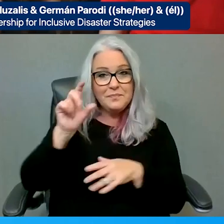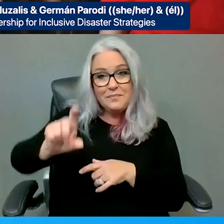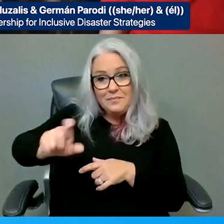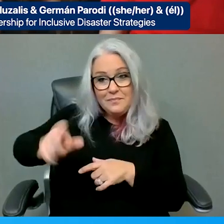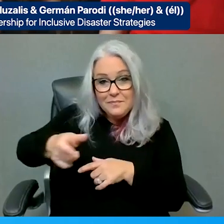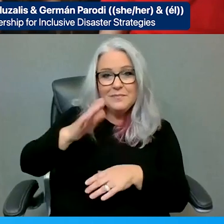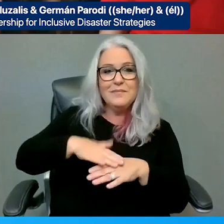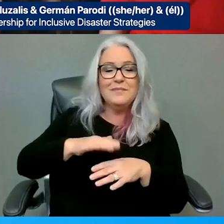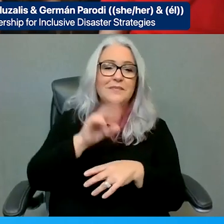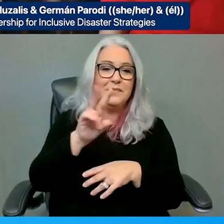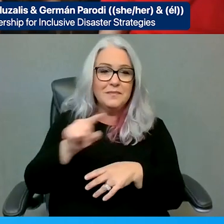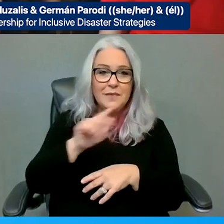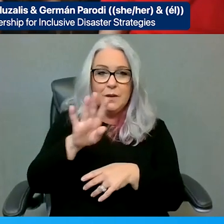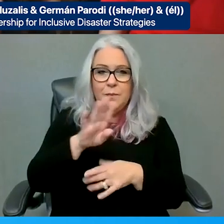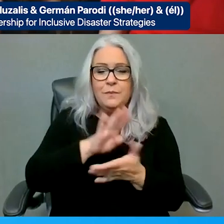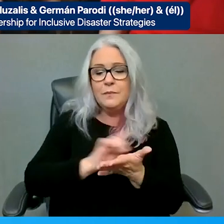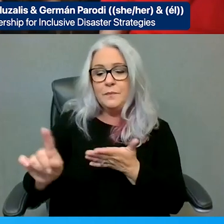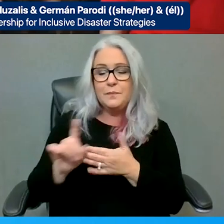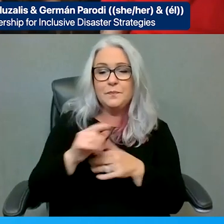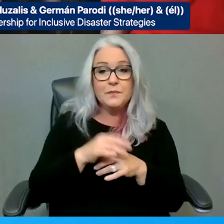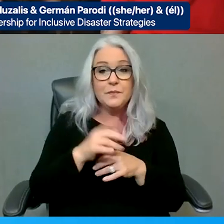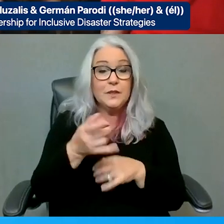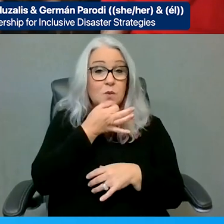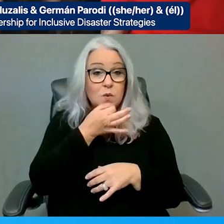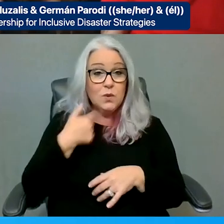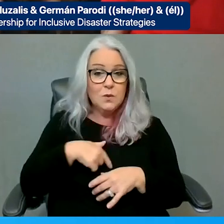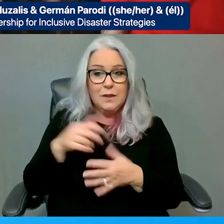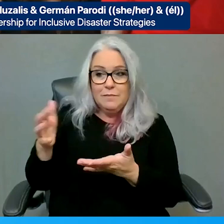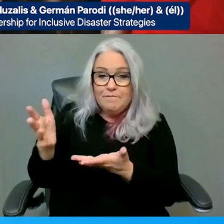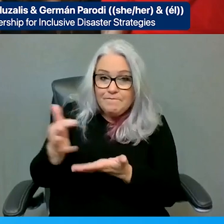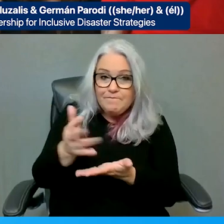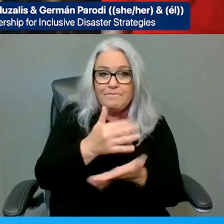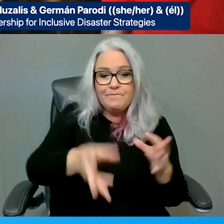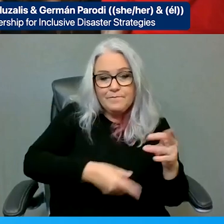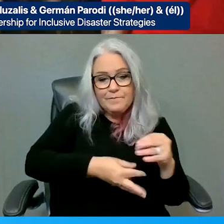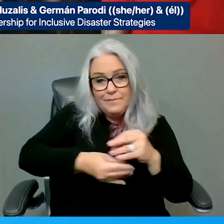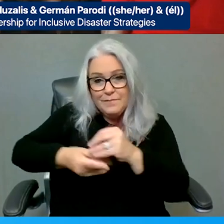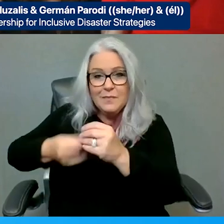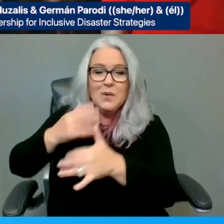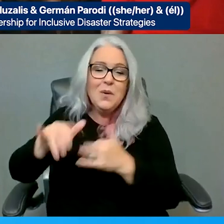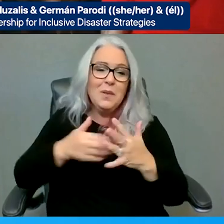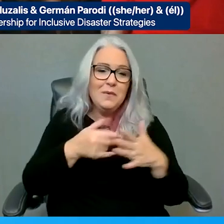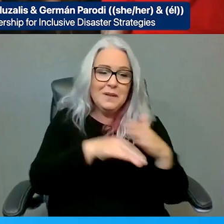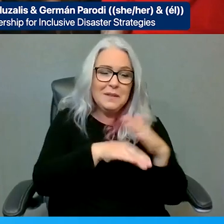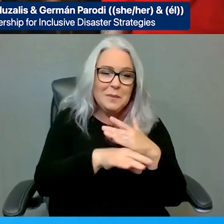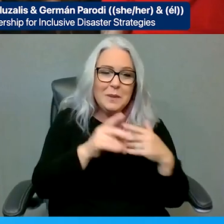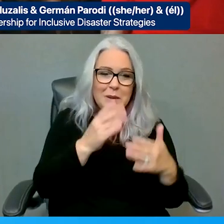as we add all the appropriate accessibility components. So thank you so much, again. Thank you to all for joining